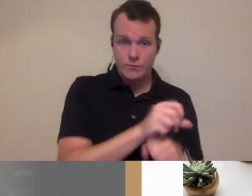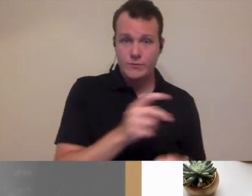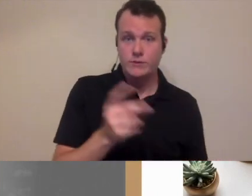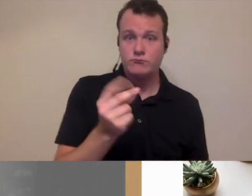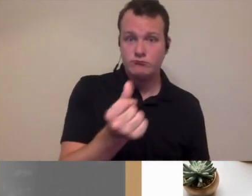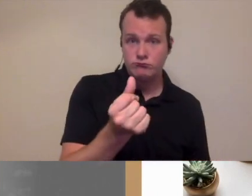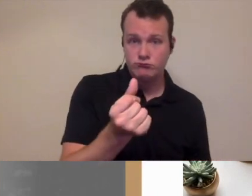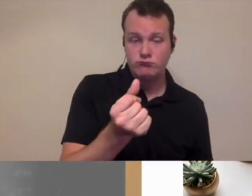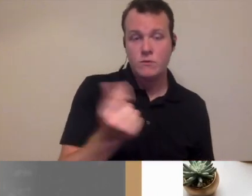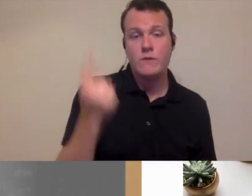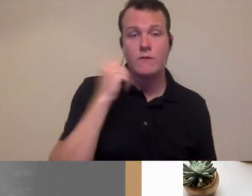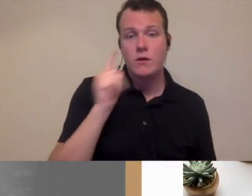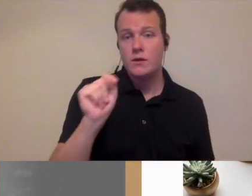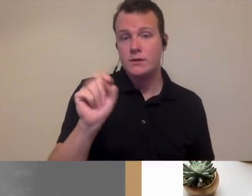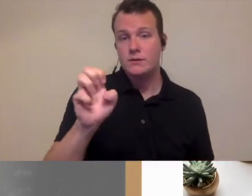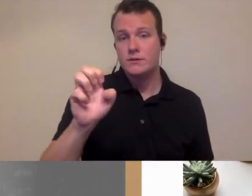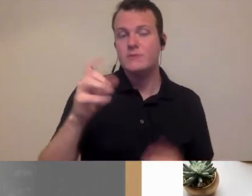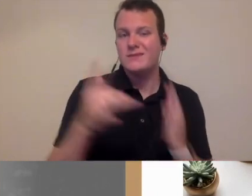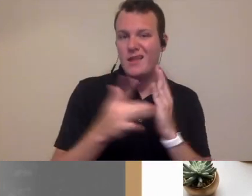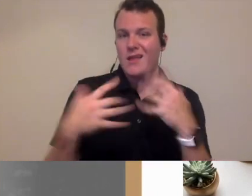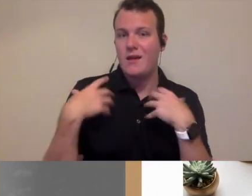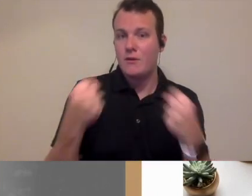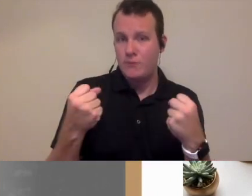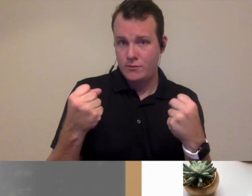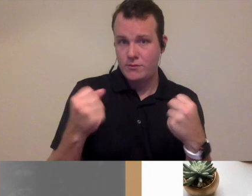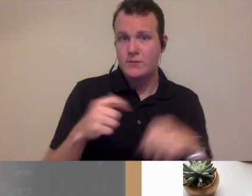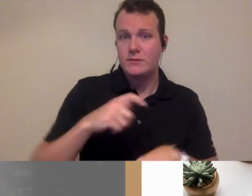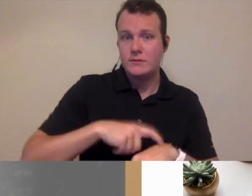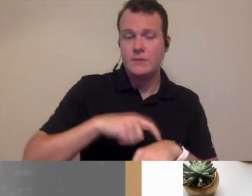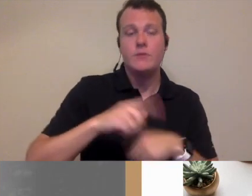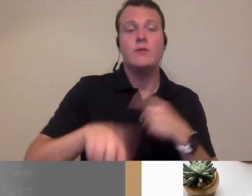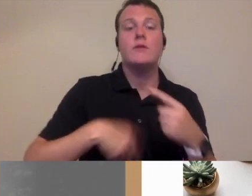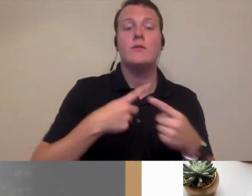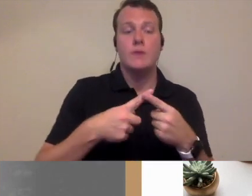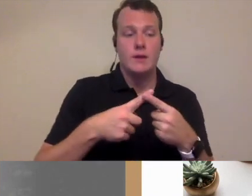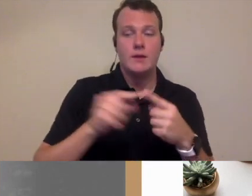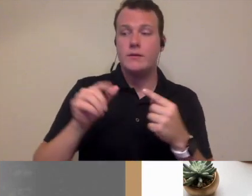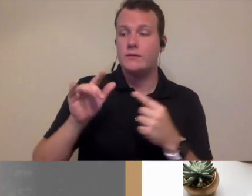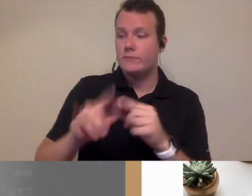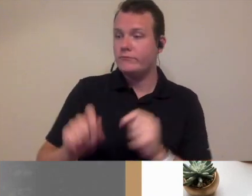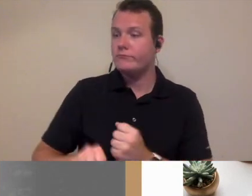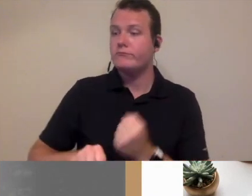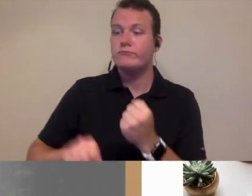online schedule for a telehealth session when it comes time you can fire the